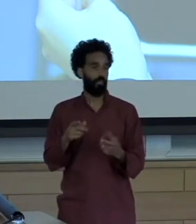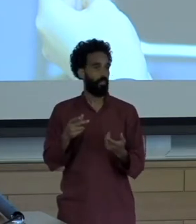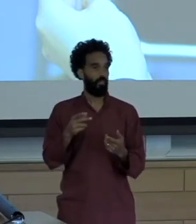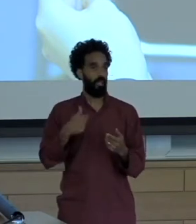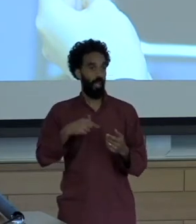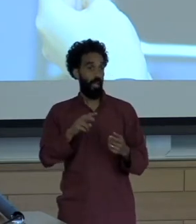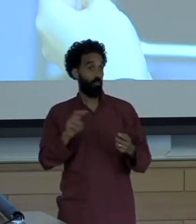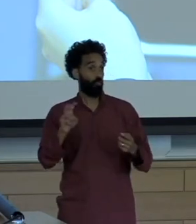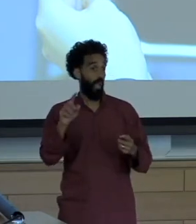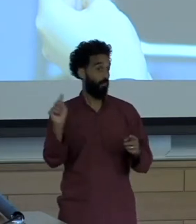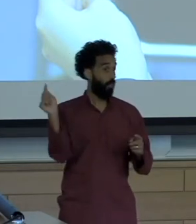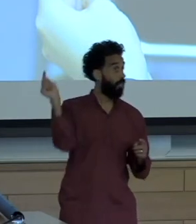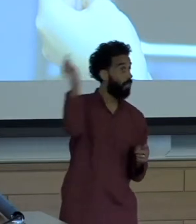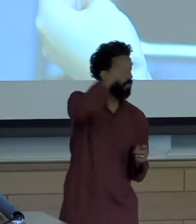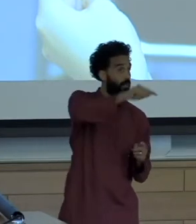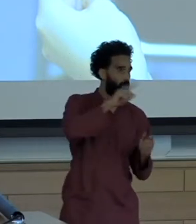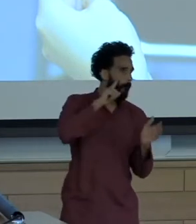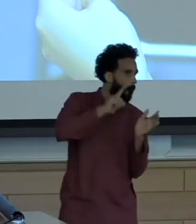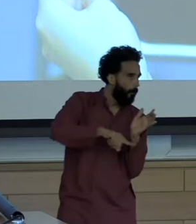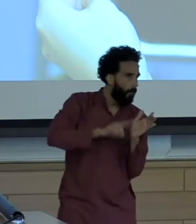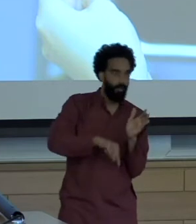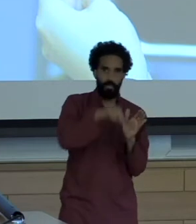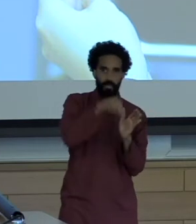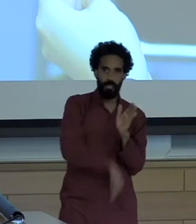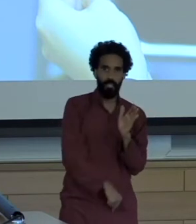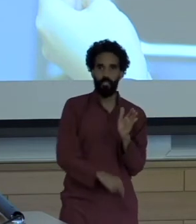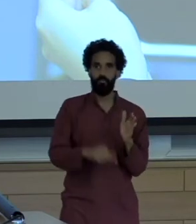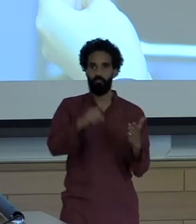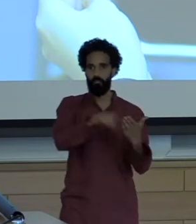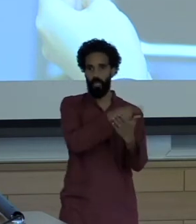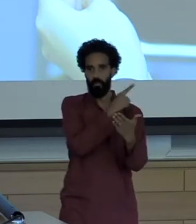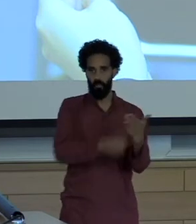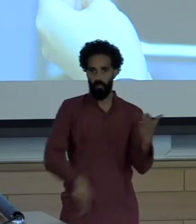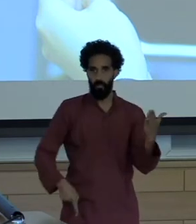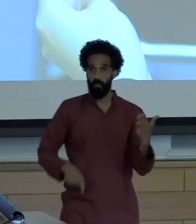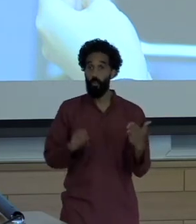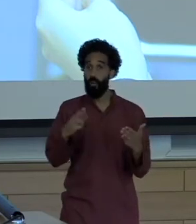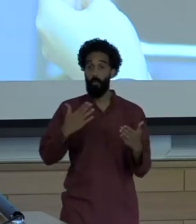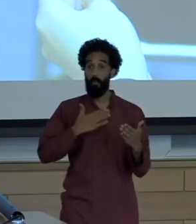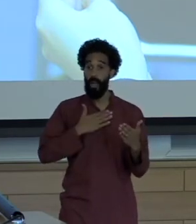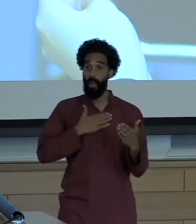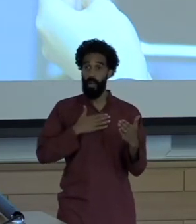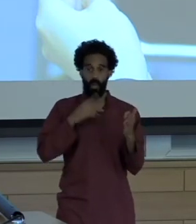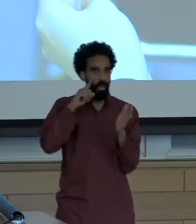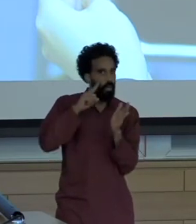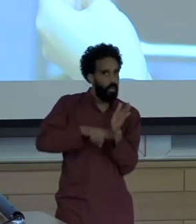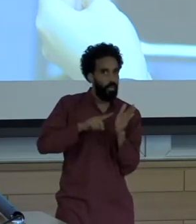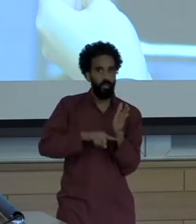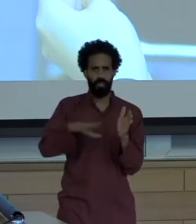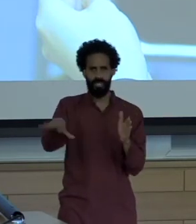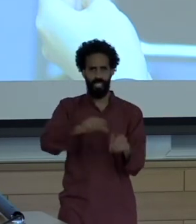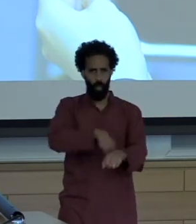lengthy investigations grow cold so Every single journalist and editor I